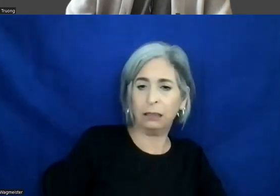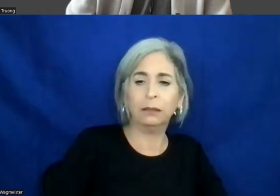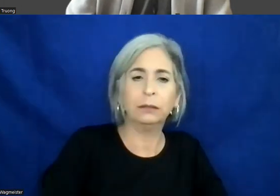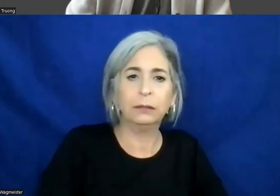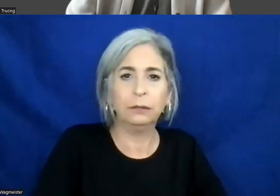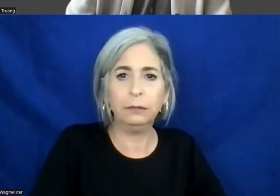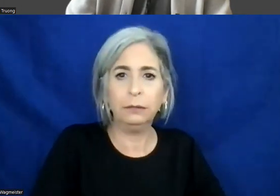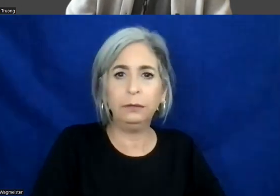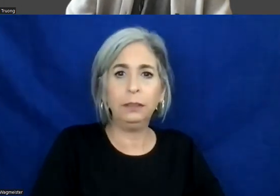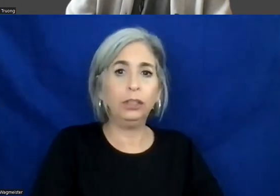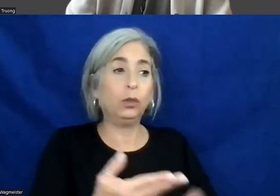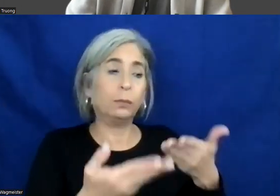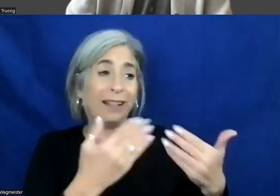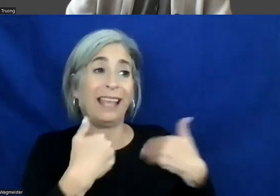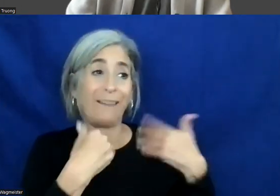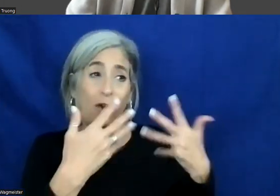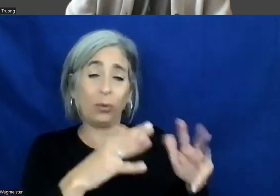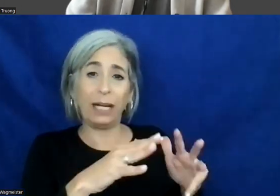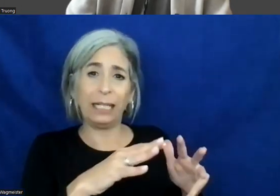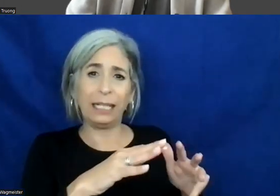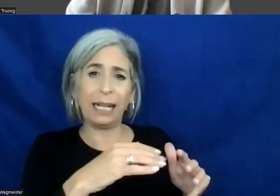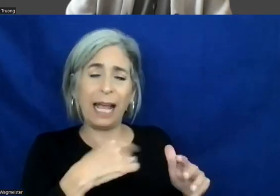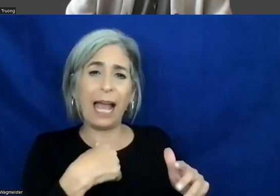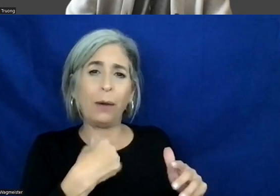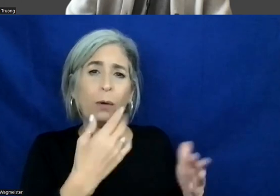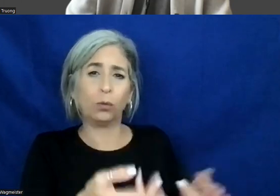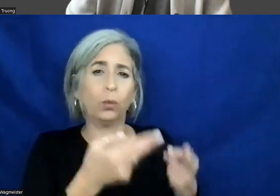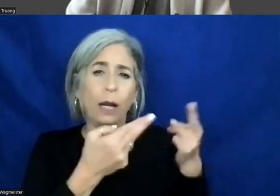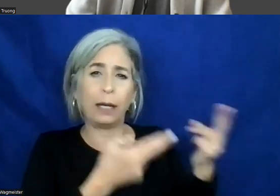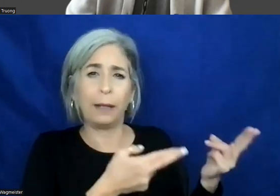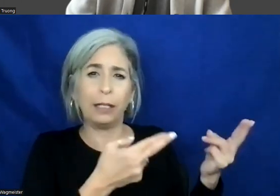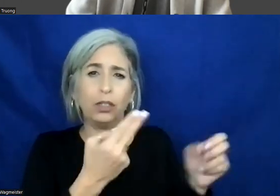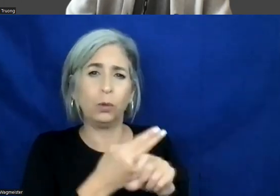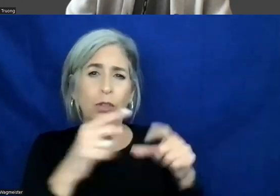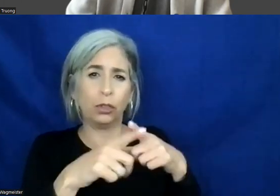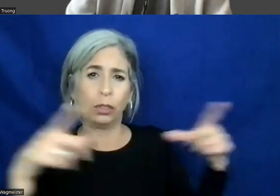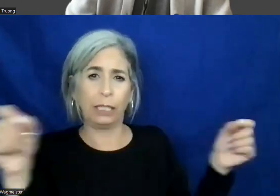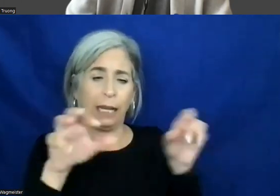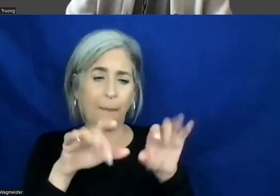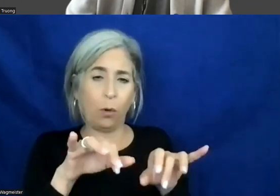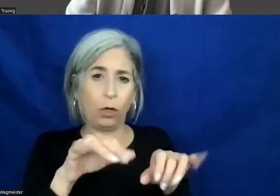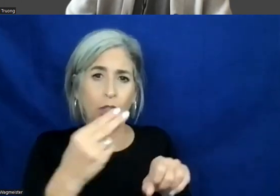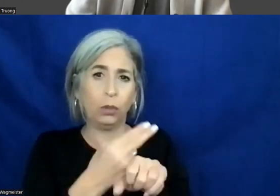You probably have it already. I would recommend using the keyboard, using the tab key and the